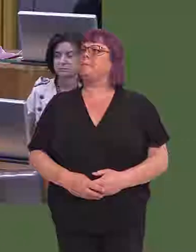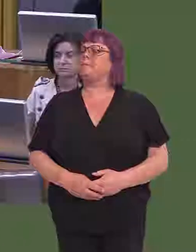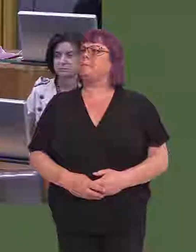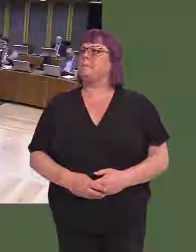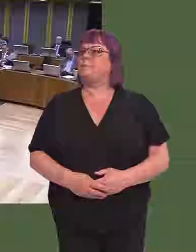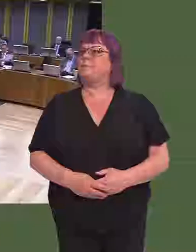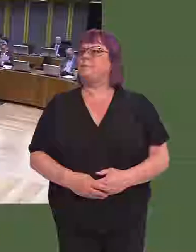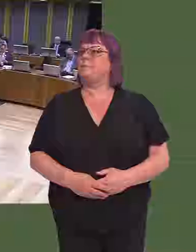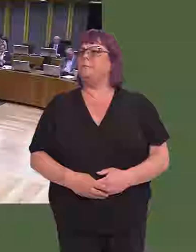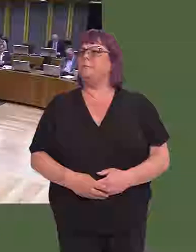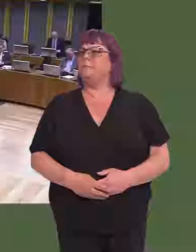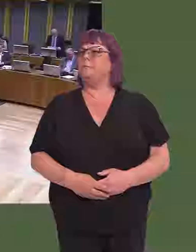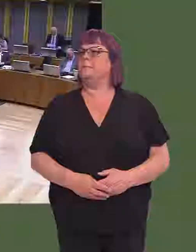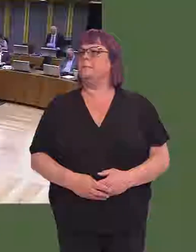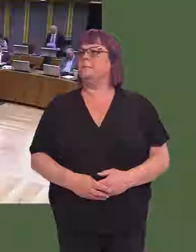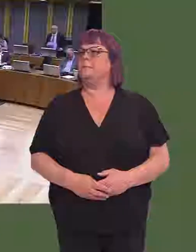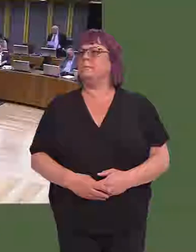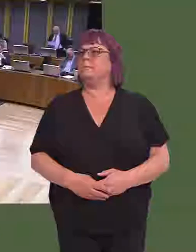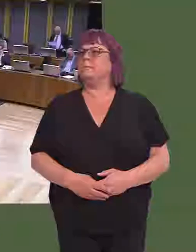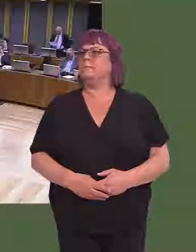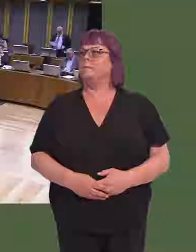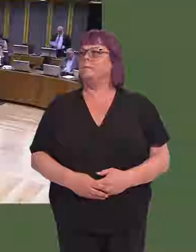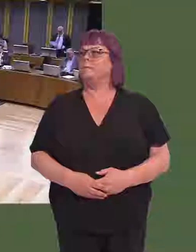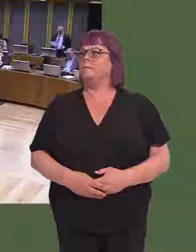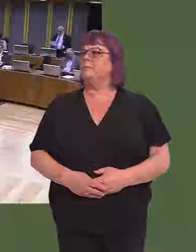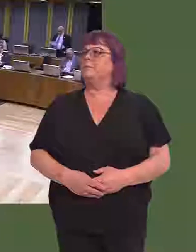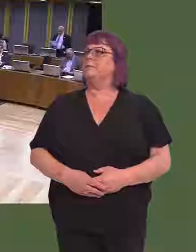Rhymney are concerned. Mohammad Asghar (Oscar) AM: The report for